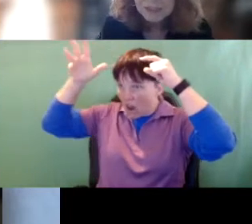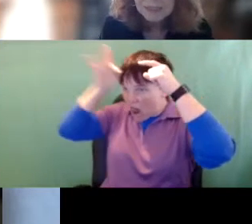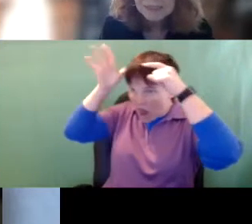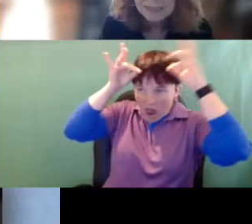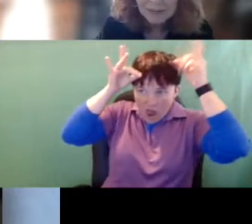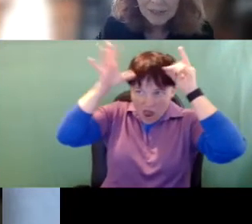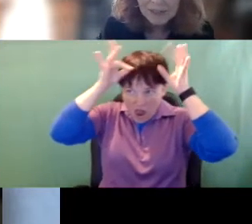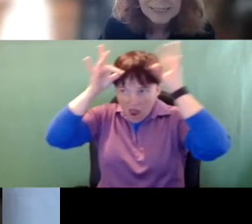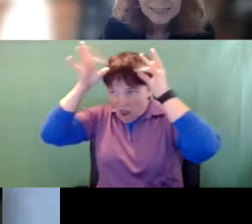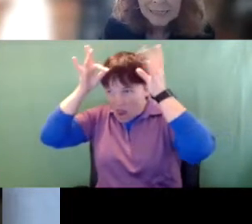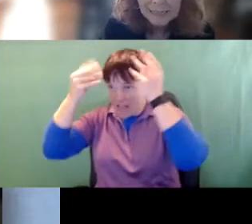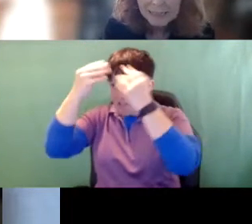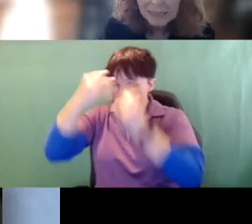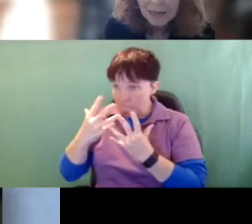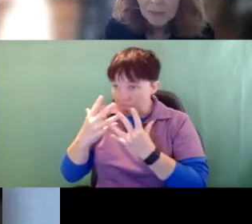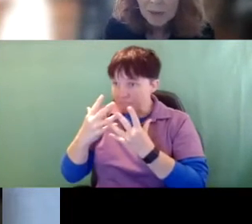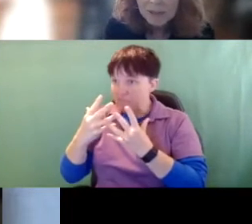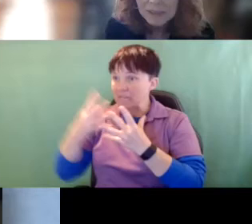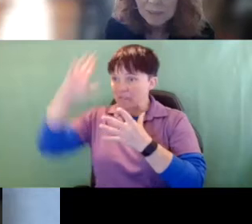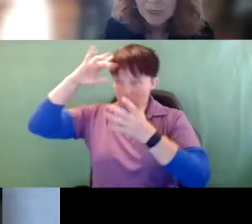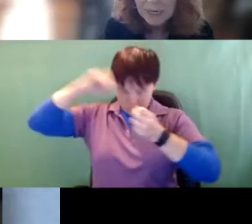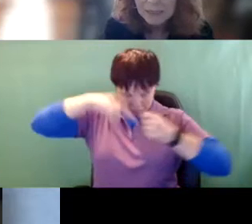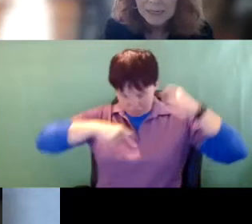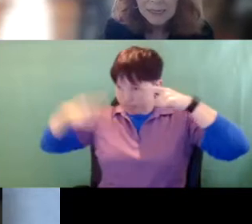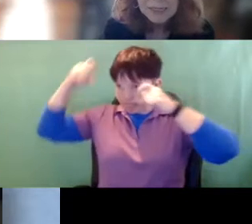information, that save it, that connect it to other parts of the brain.